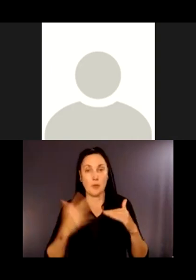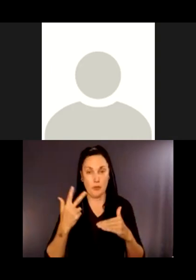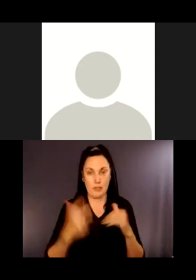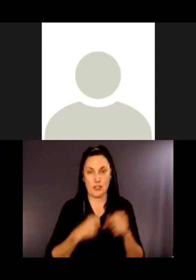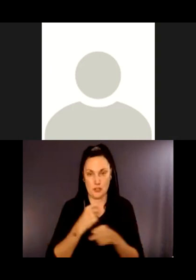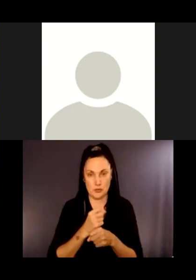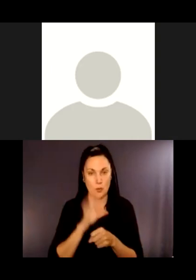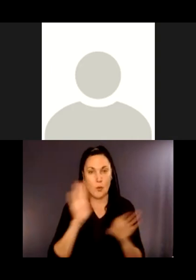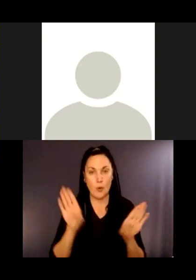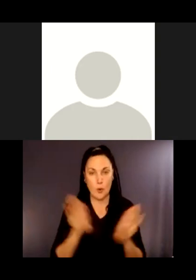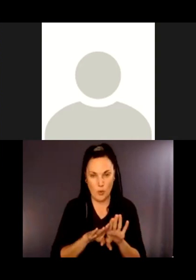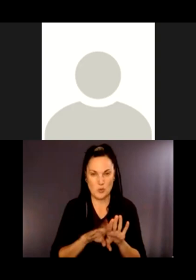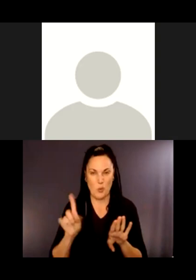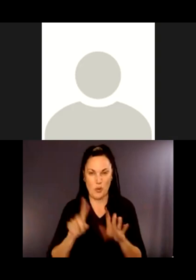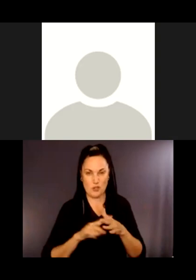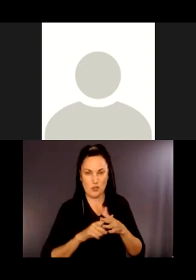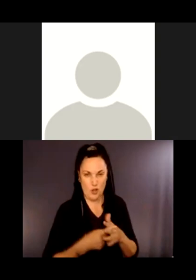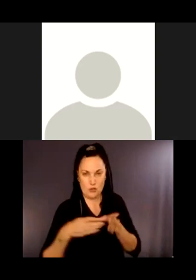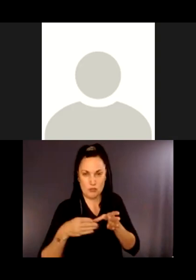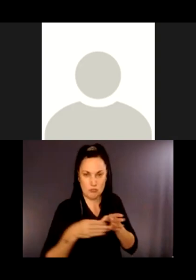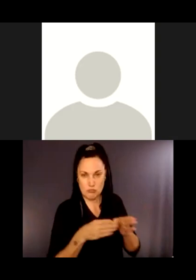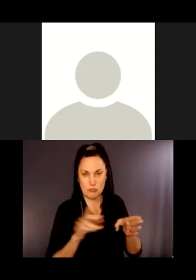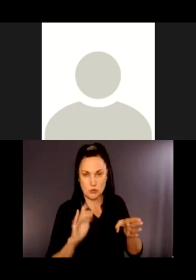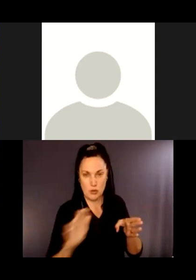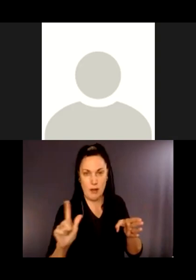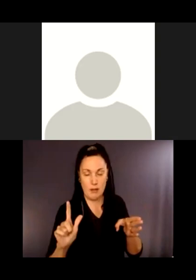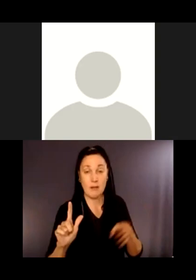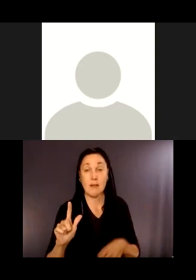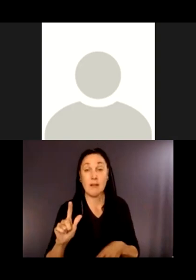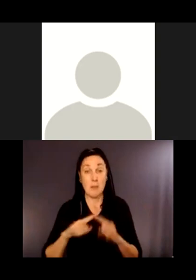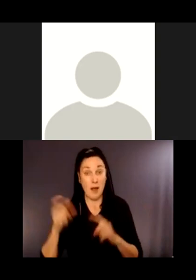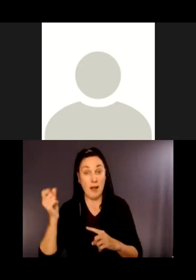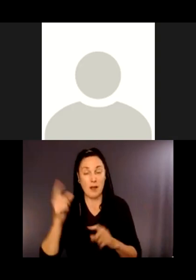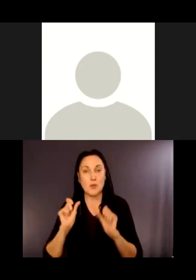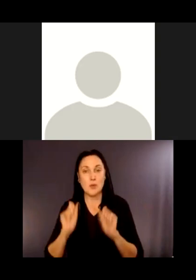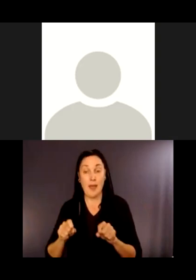It is actually being built at this time. As I said, we have wonderful partners at the City of